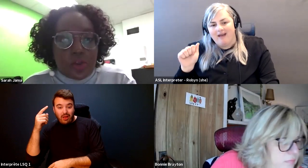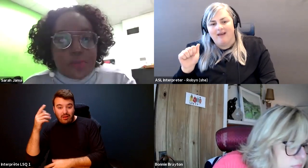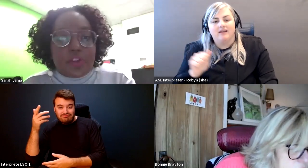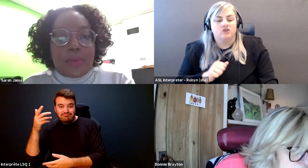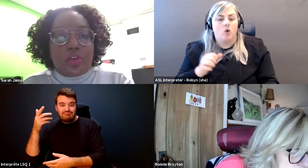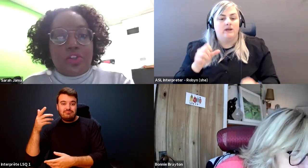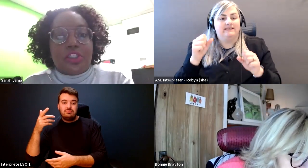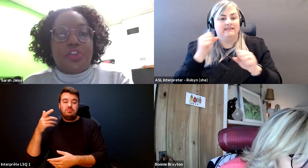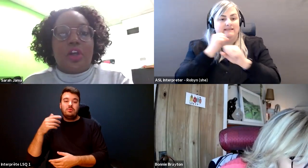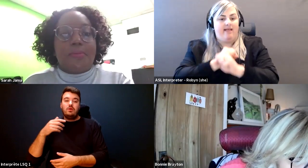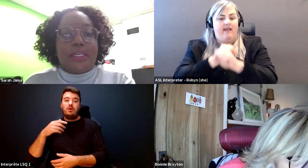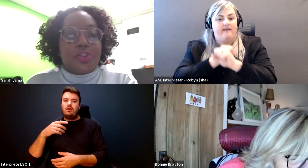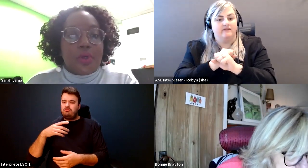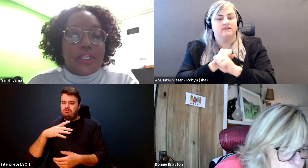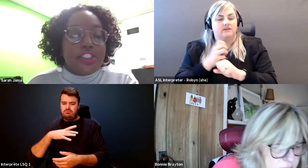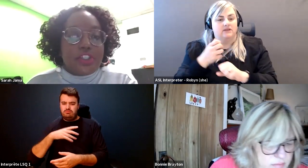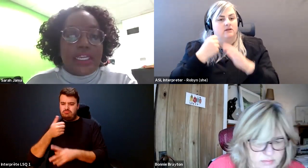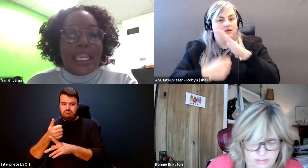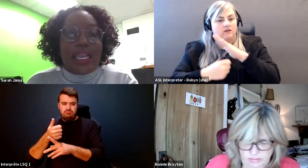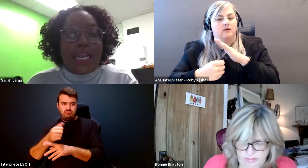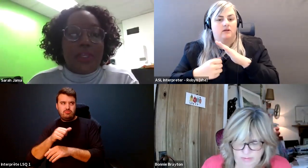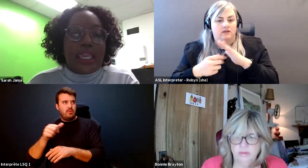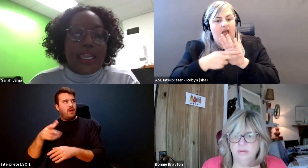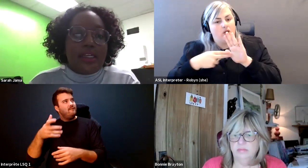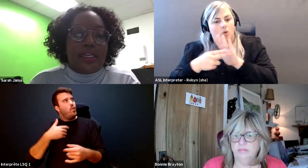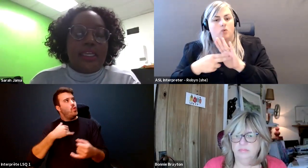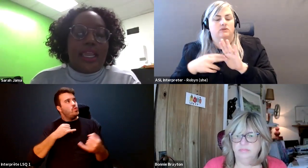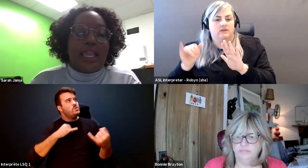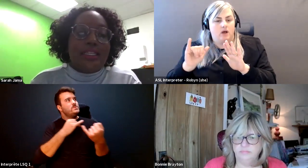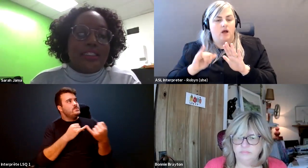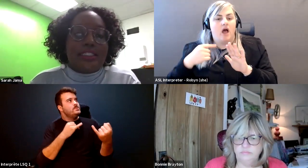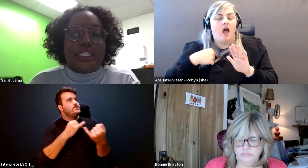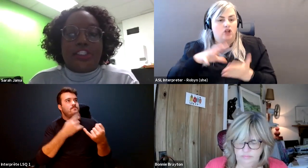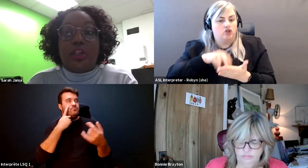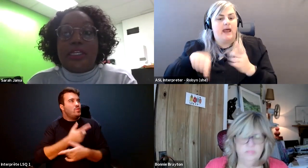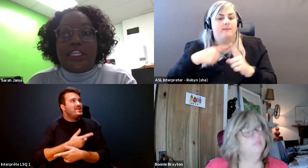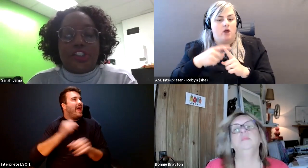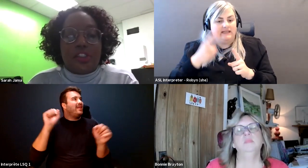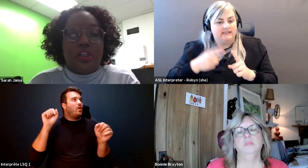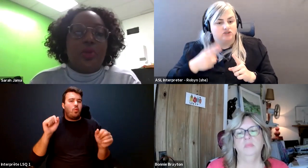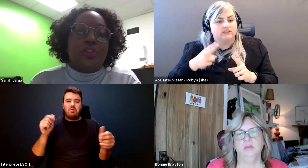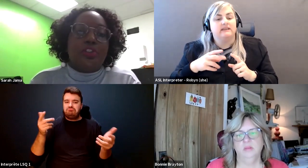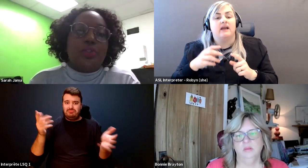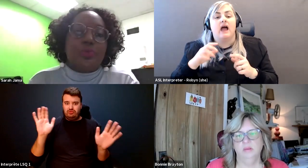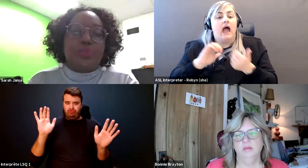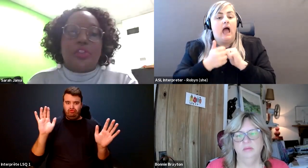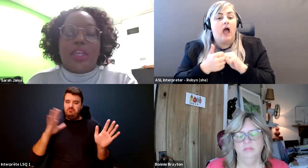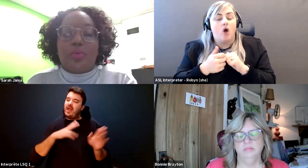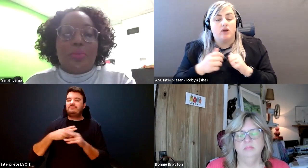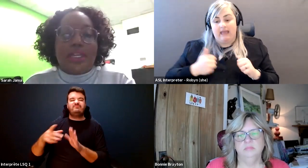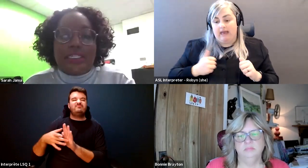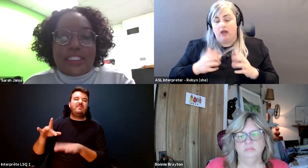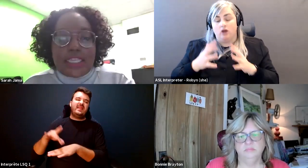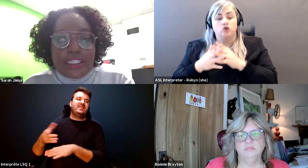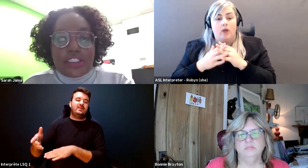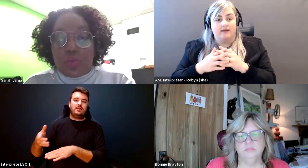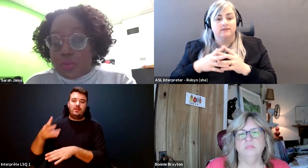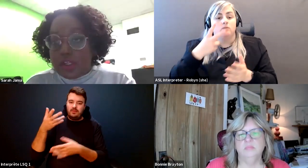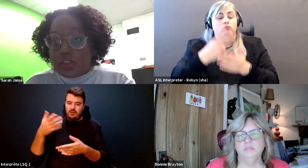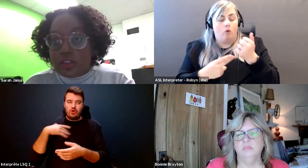Sarah Jama: I learned about the medical, industrial complex throughout history and how in Canada and in the state sterilization was used and weaponized against women.